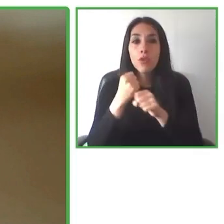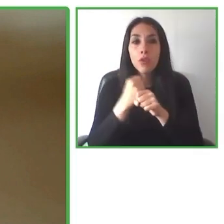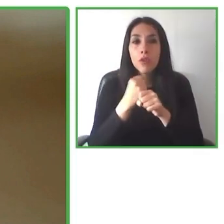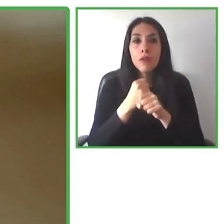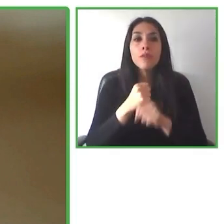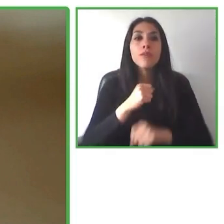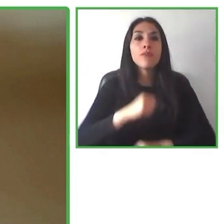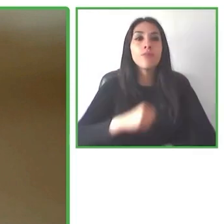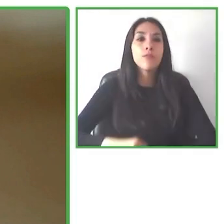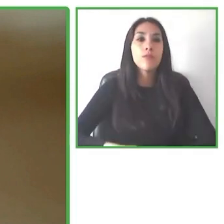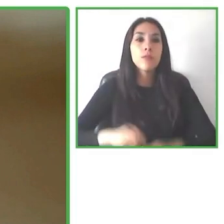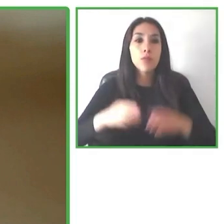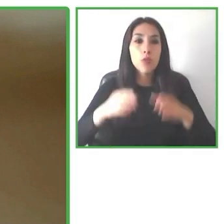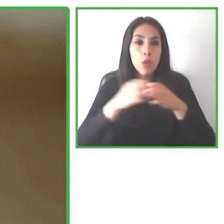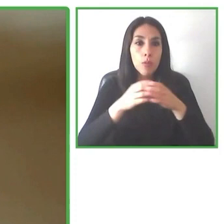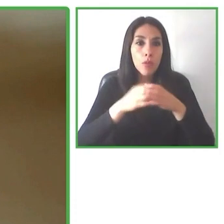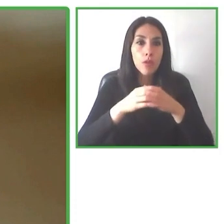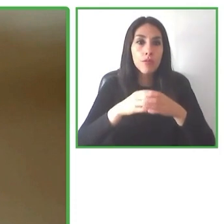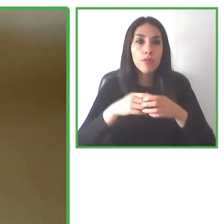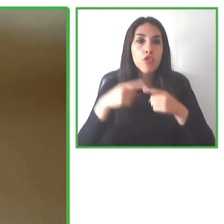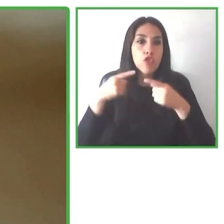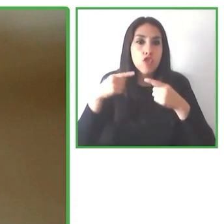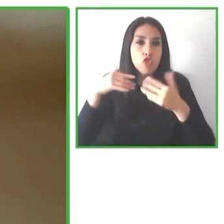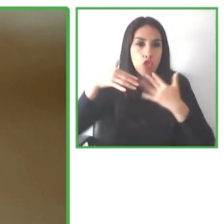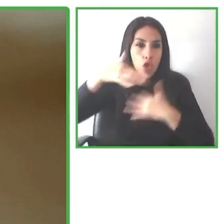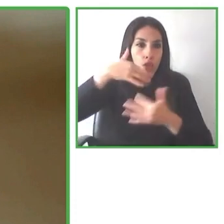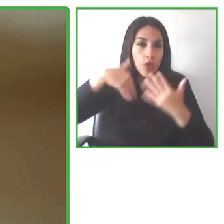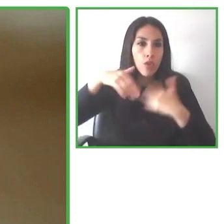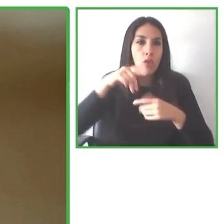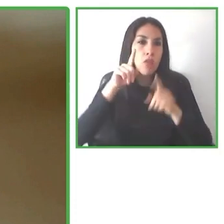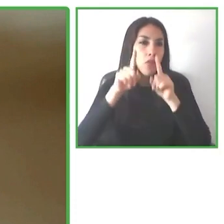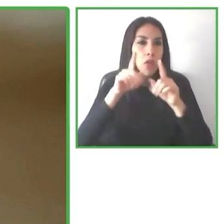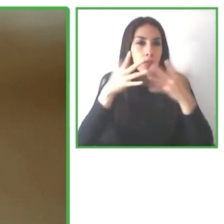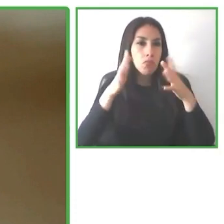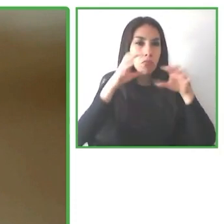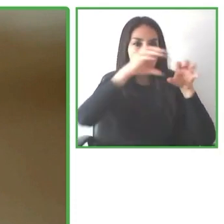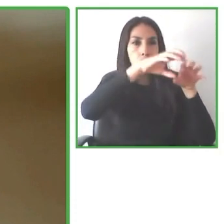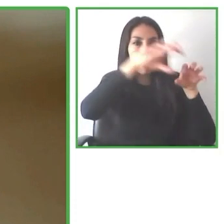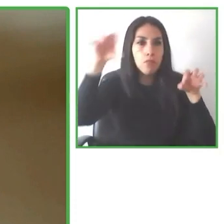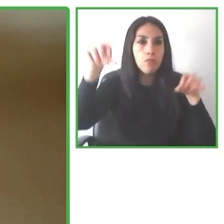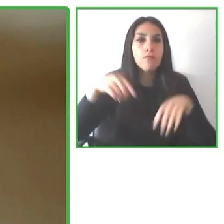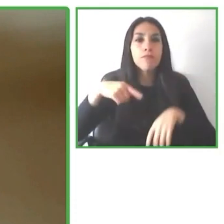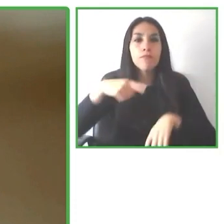people working within the entire country, and our resources